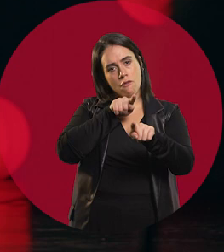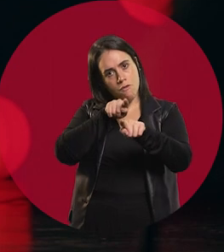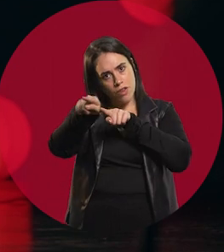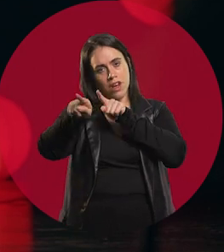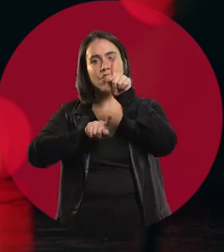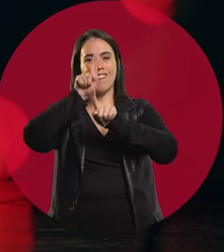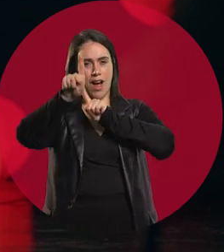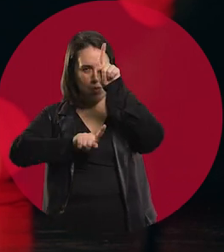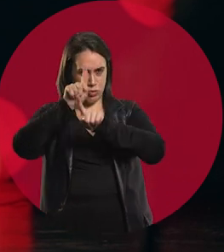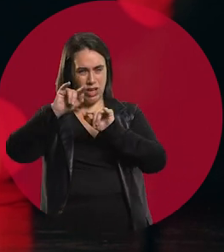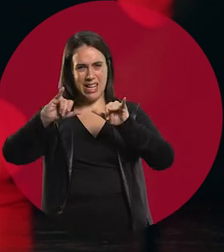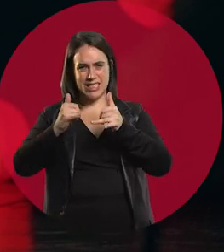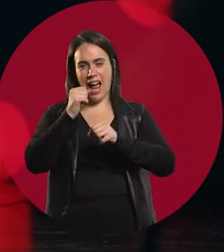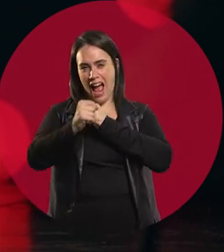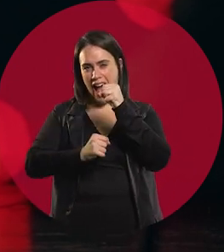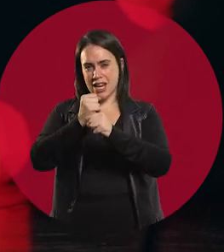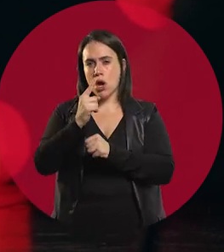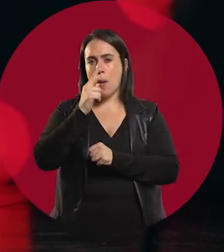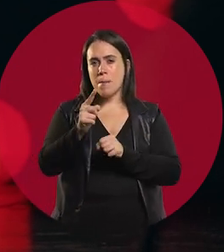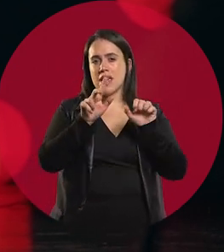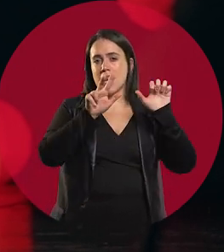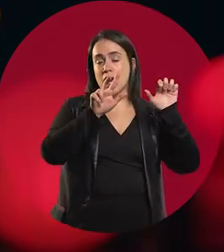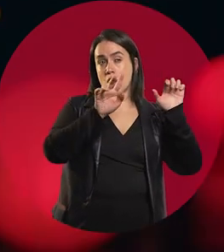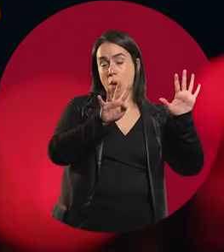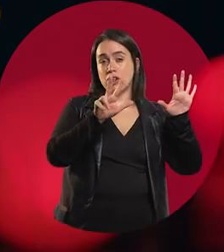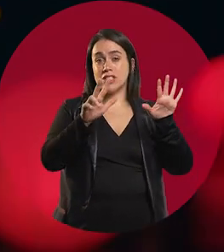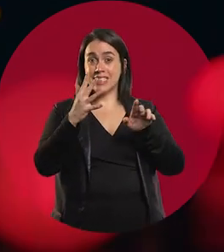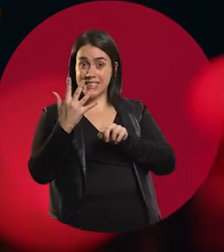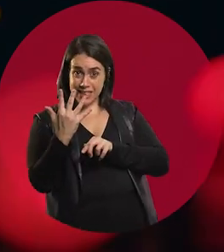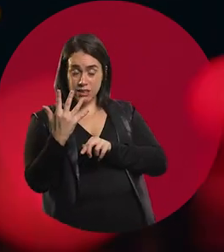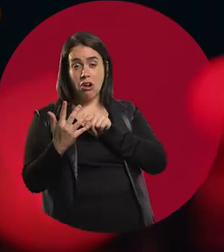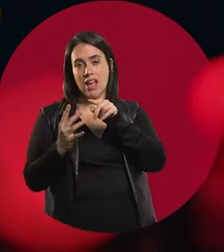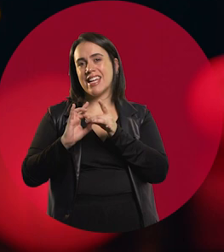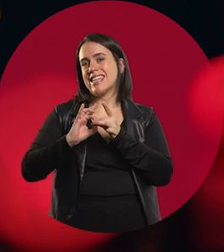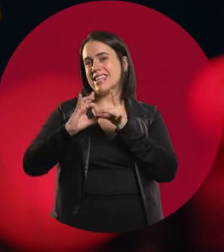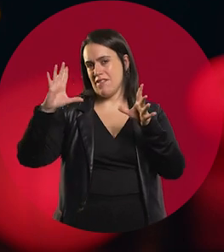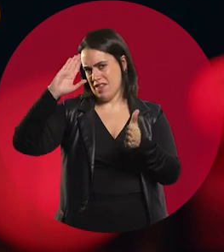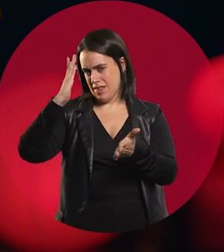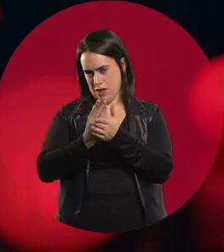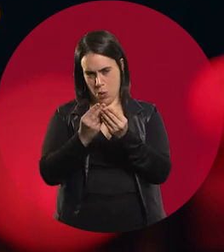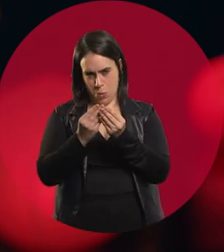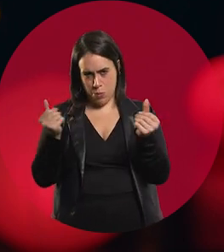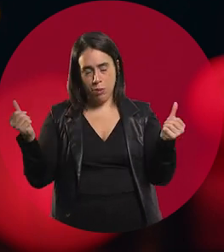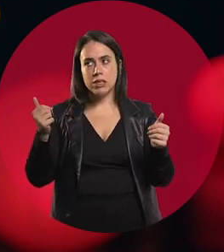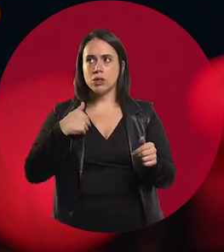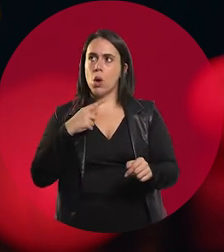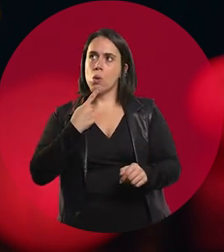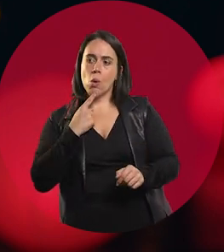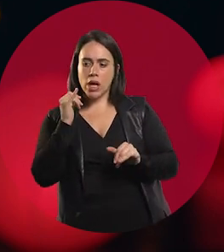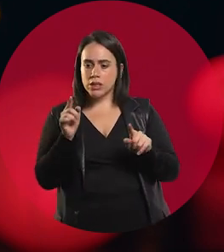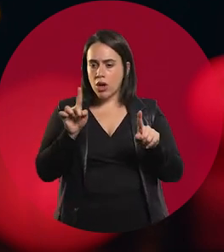already in democracy in 1985, as I was telling you. And, as I said earlier, my commitment to it was... scarce. I didn't know whether to leave or to stay.